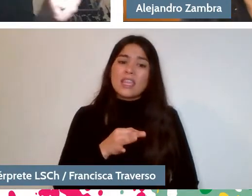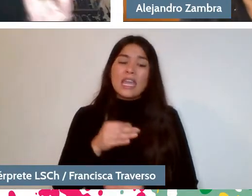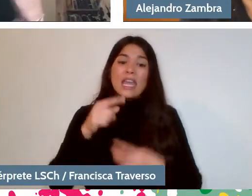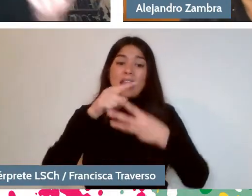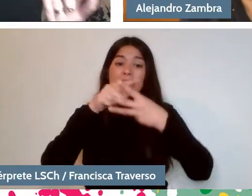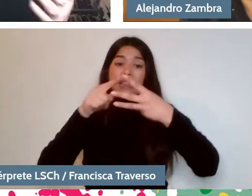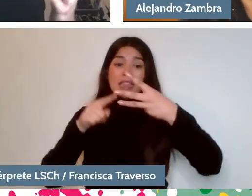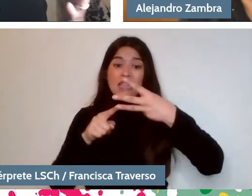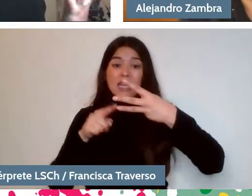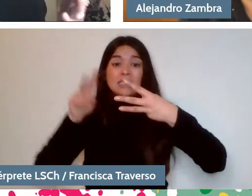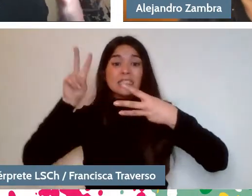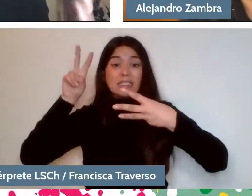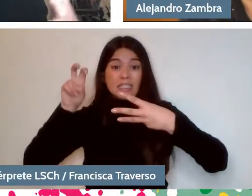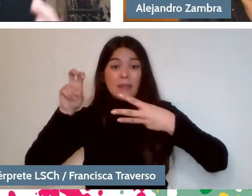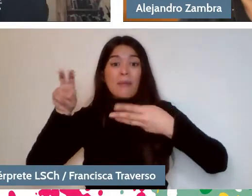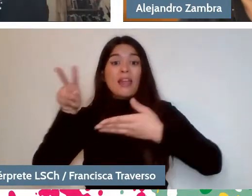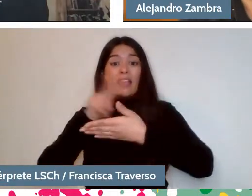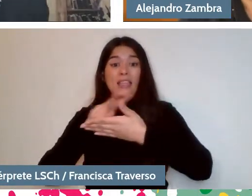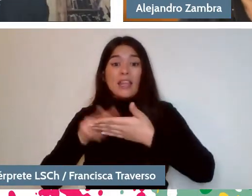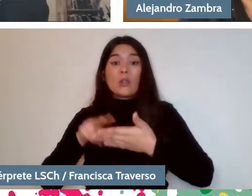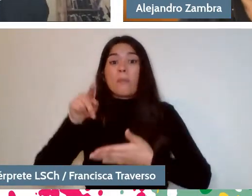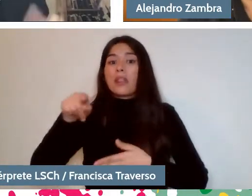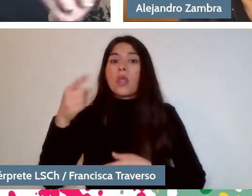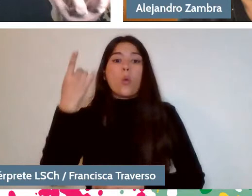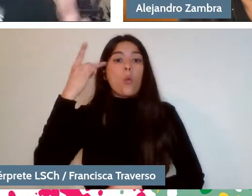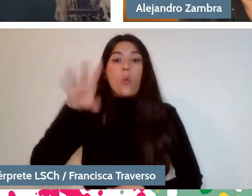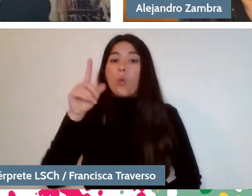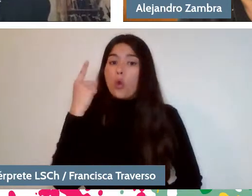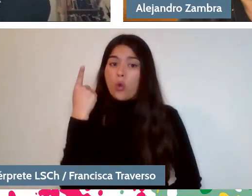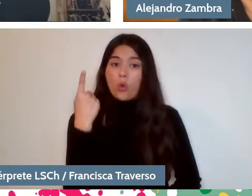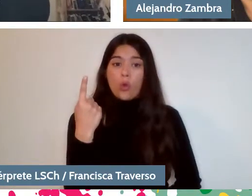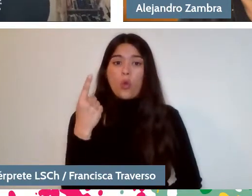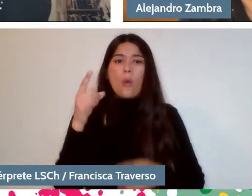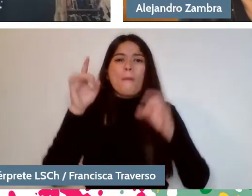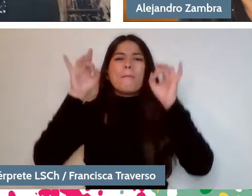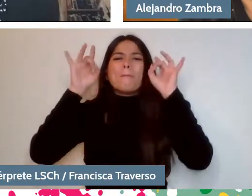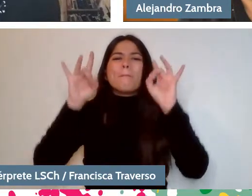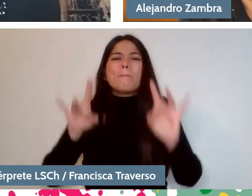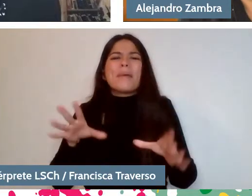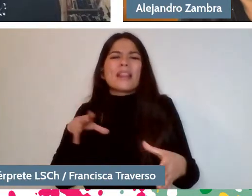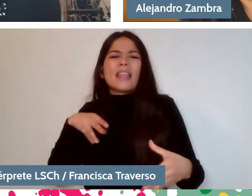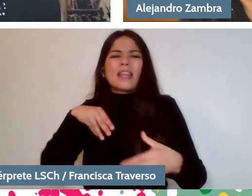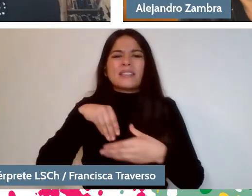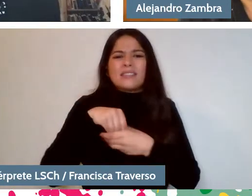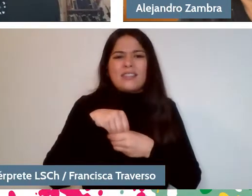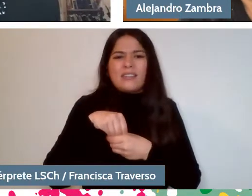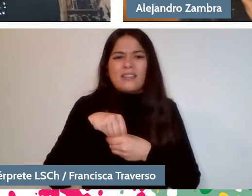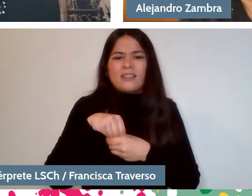but for you, it is only one, which is the theme of belonging.